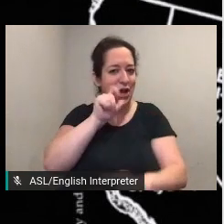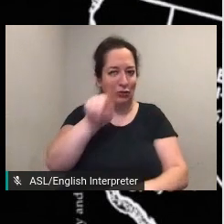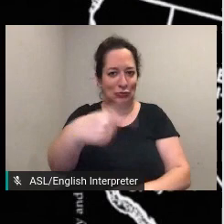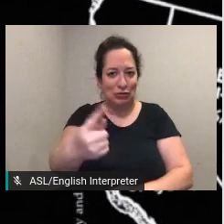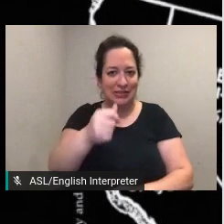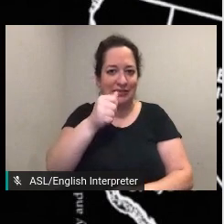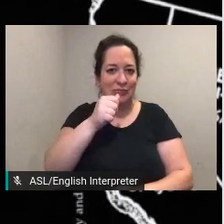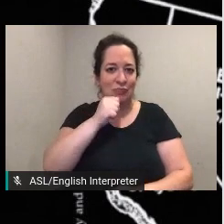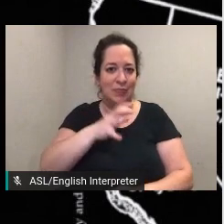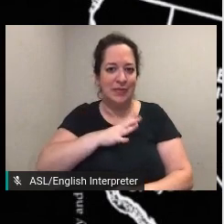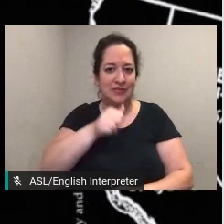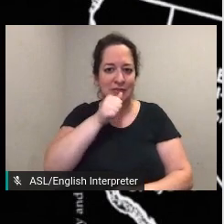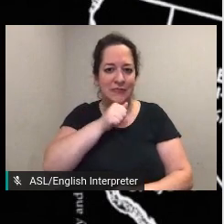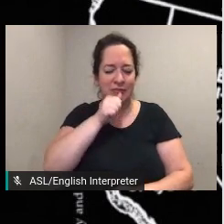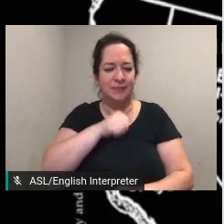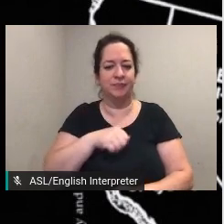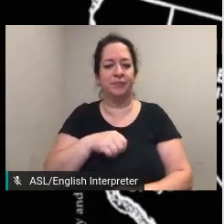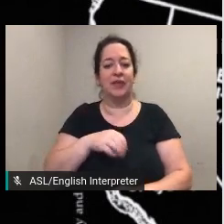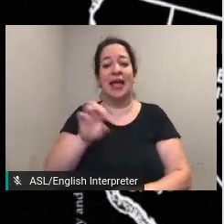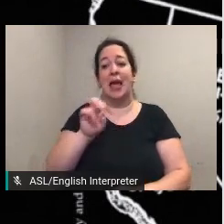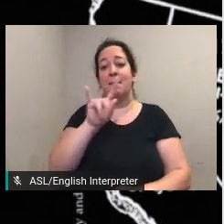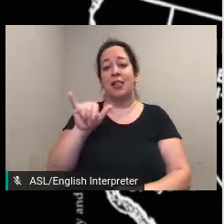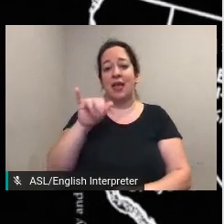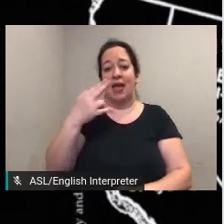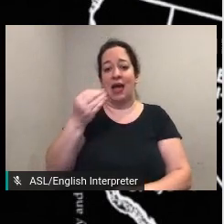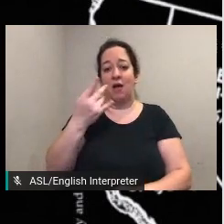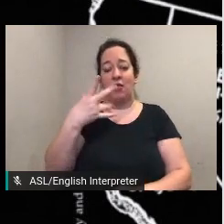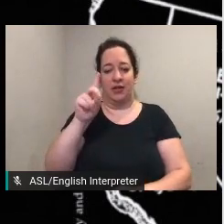primary location an area that was formerly known as